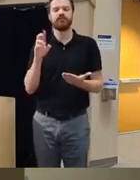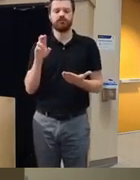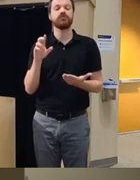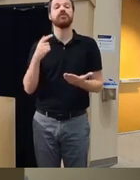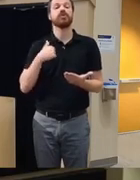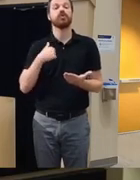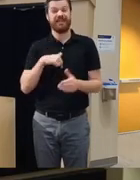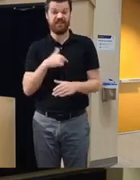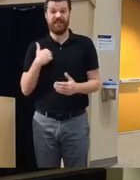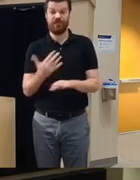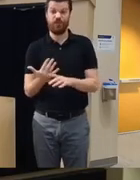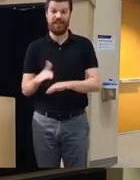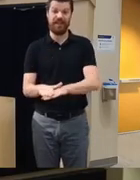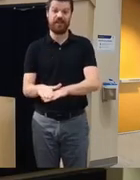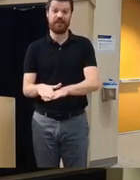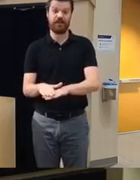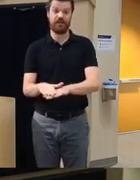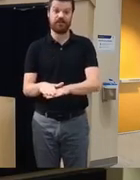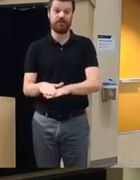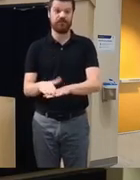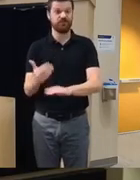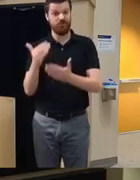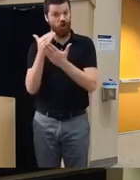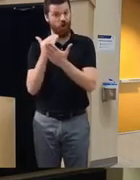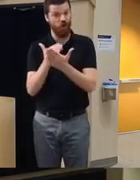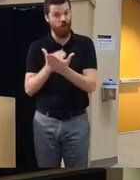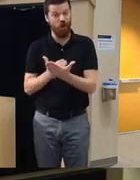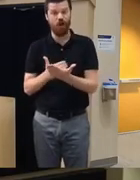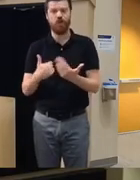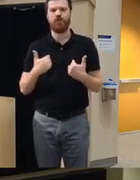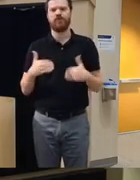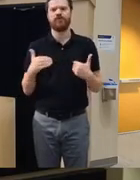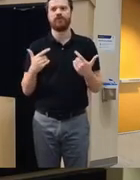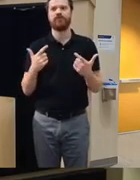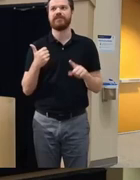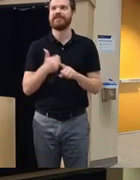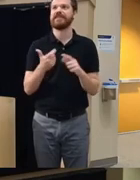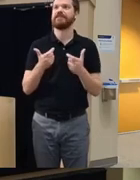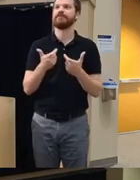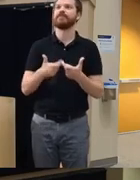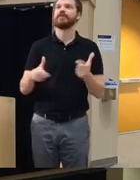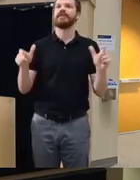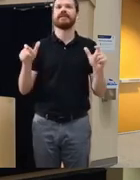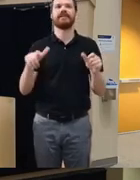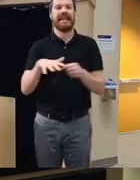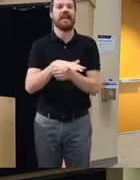as uh University of Rochester Medical Center of C such a great big area and uh we really